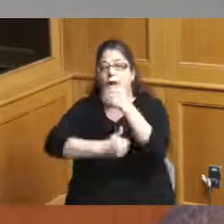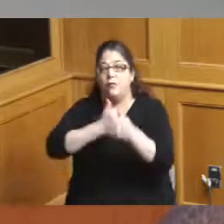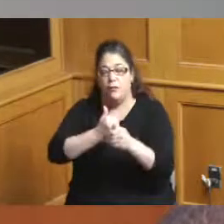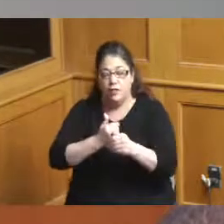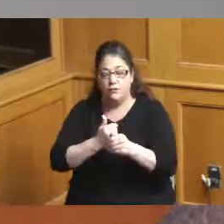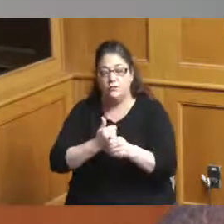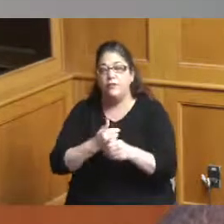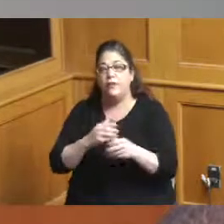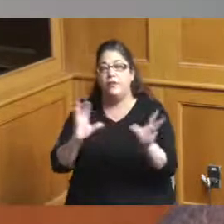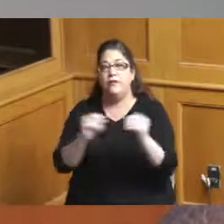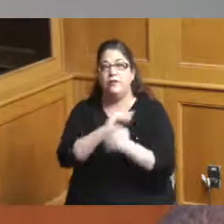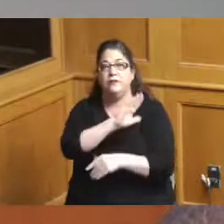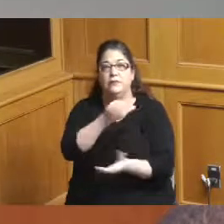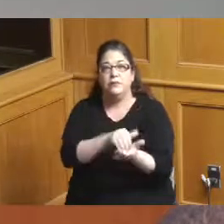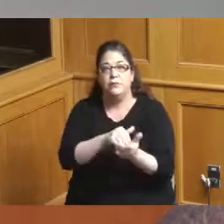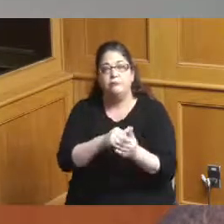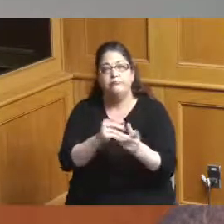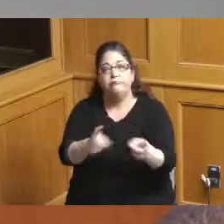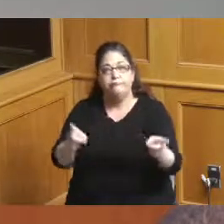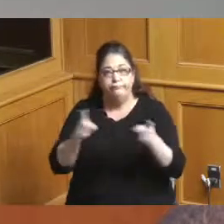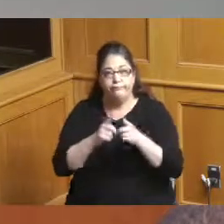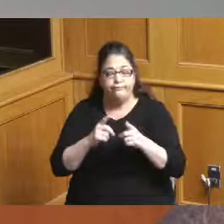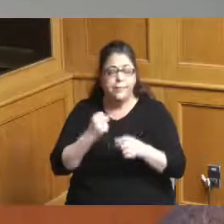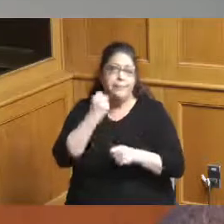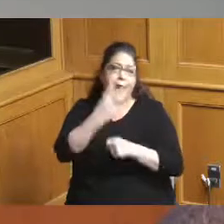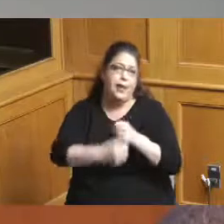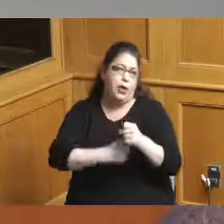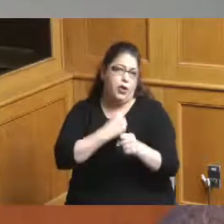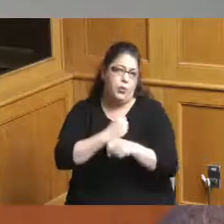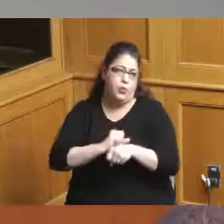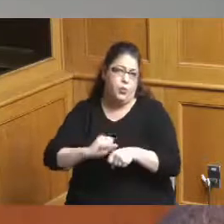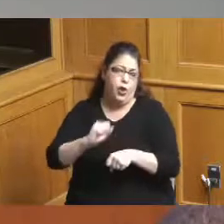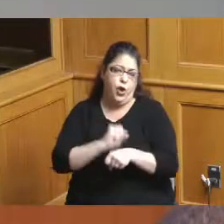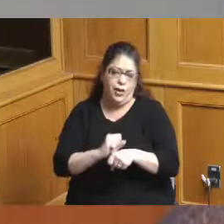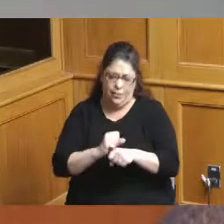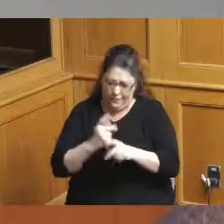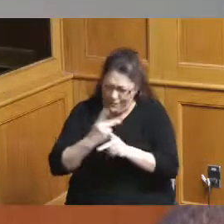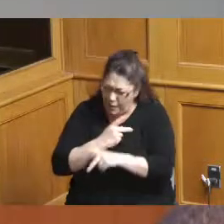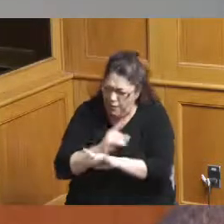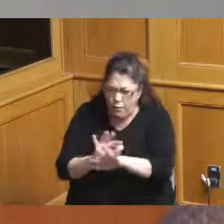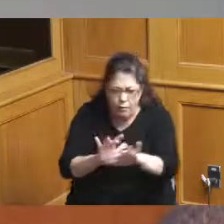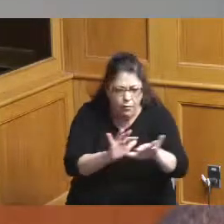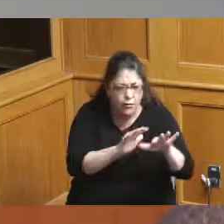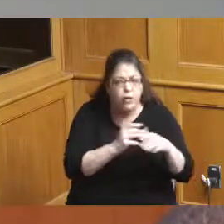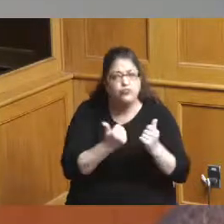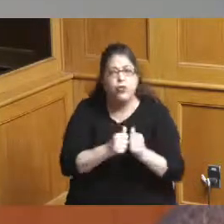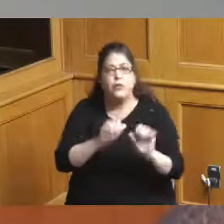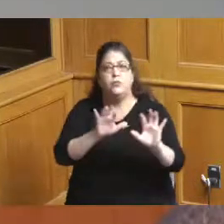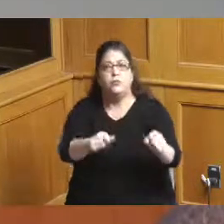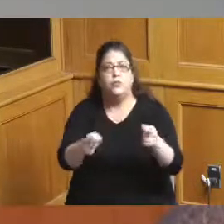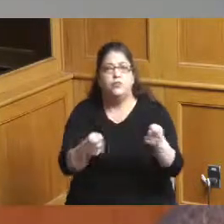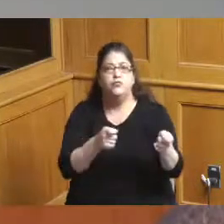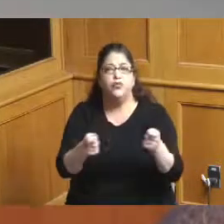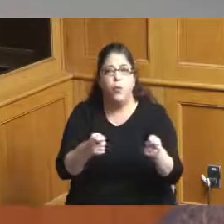we have been working on this for years trying to get control as the city and the county of